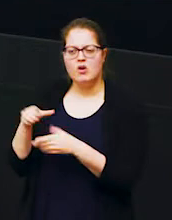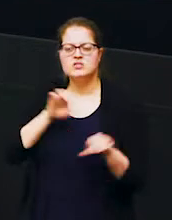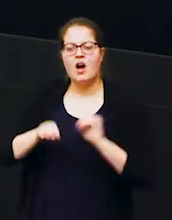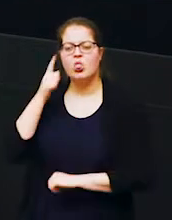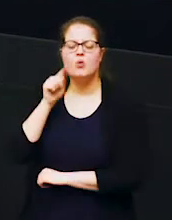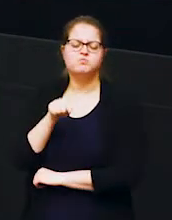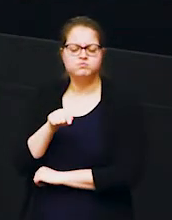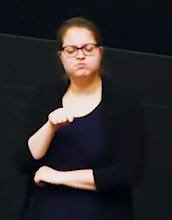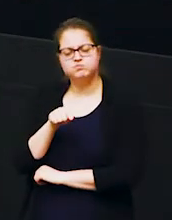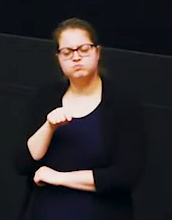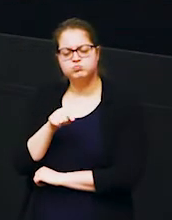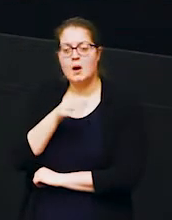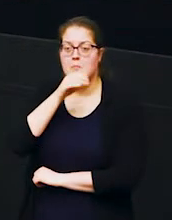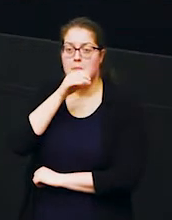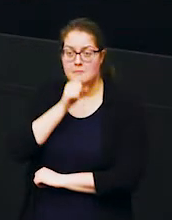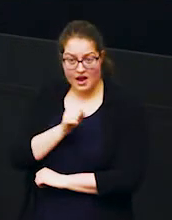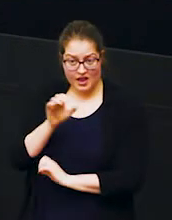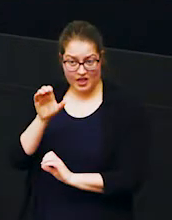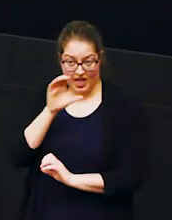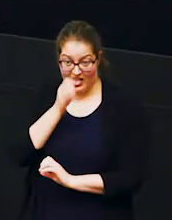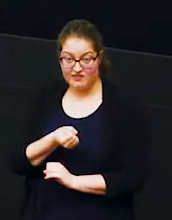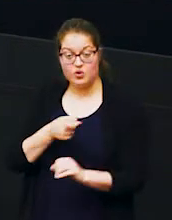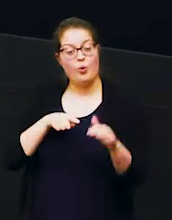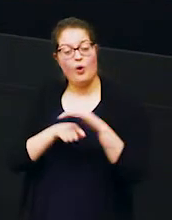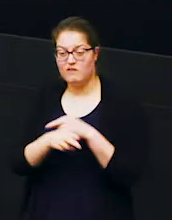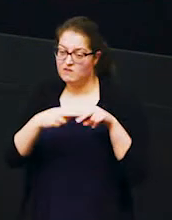elephants the male elephants when they left their family groups they were quite